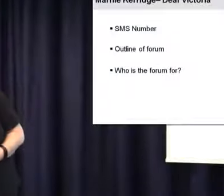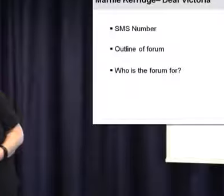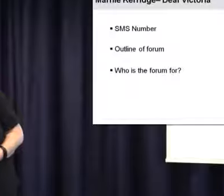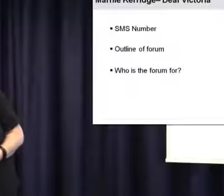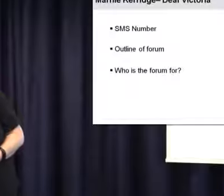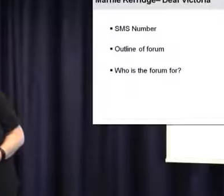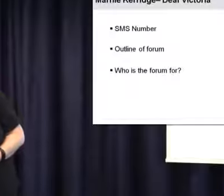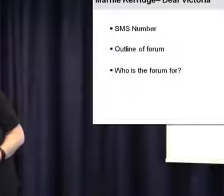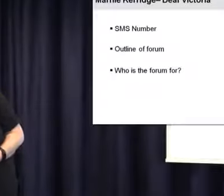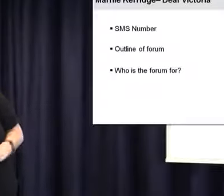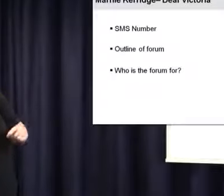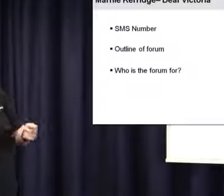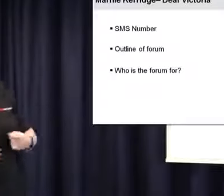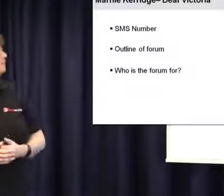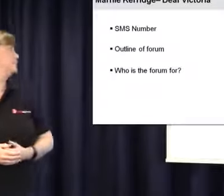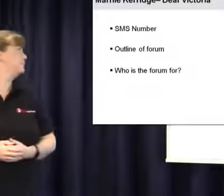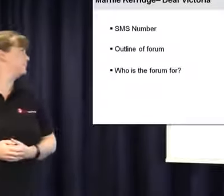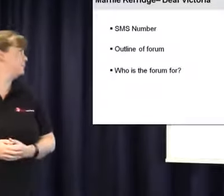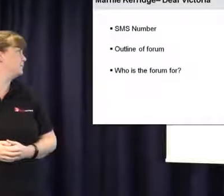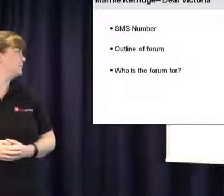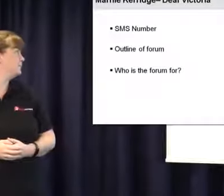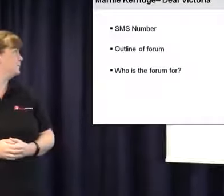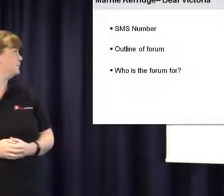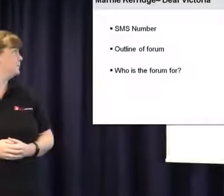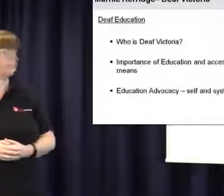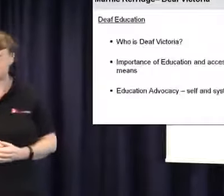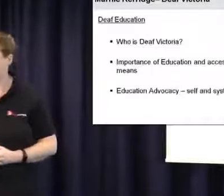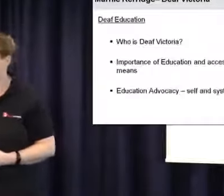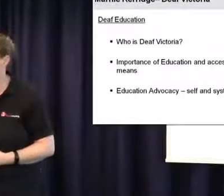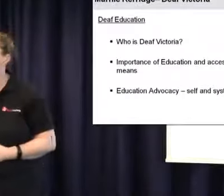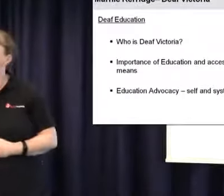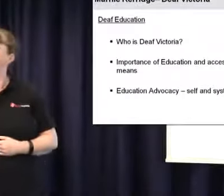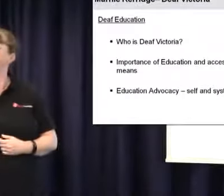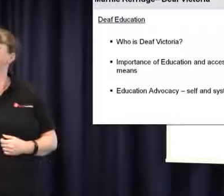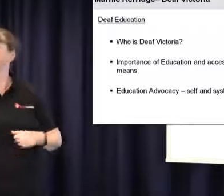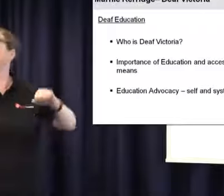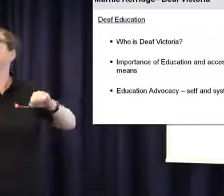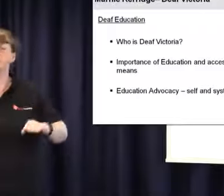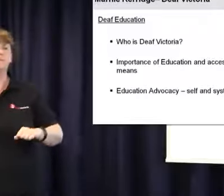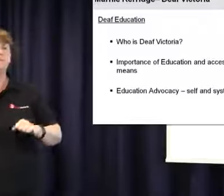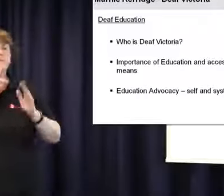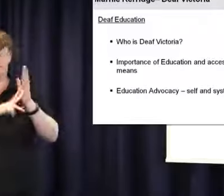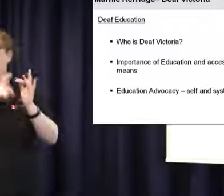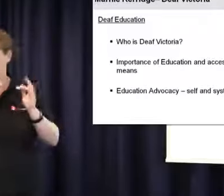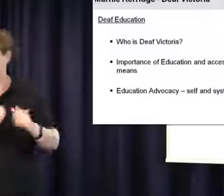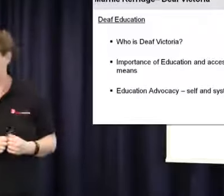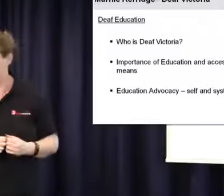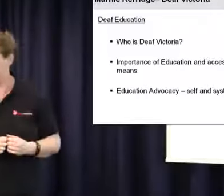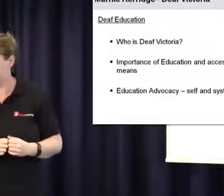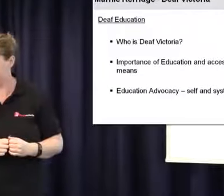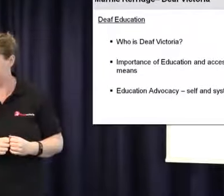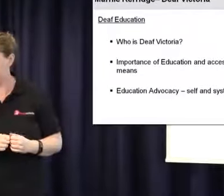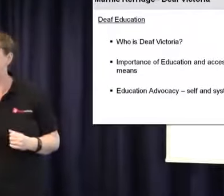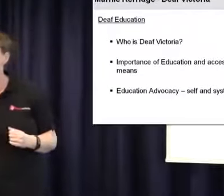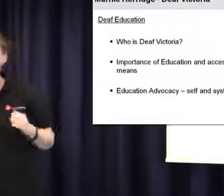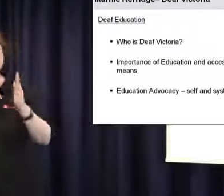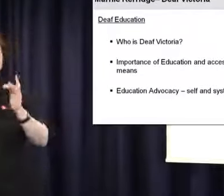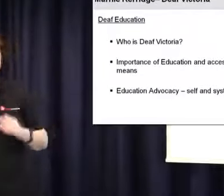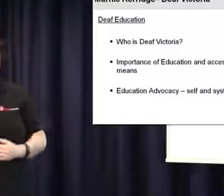to take precedence this afternoon in asking questions? As I said before, I'm president